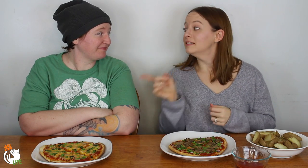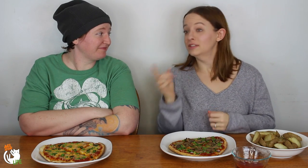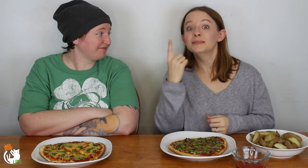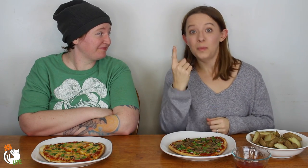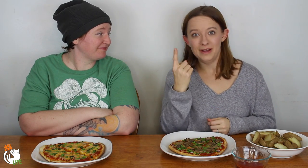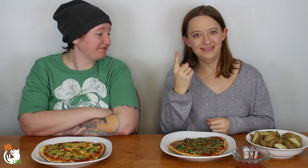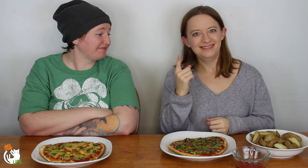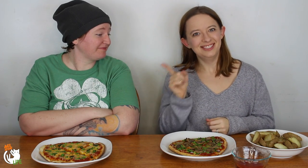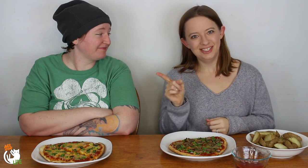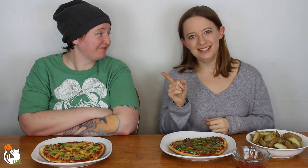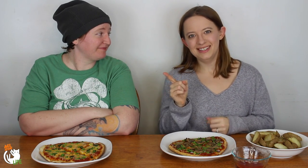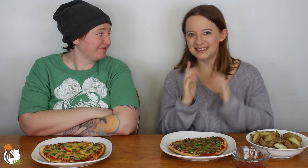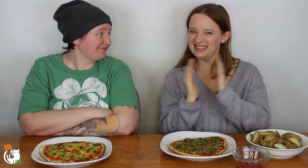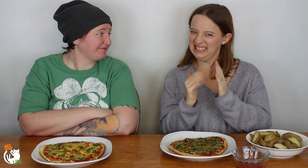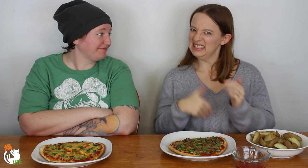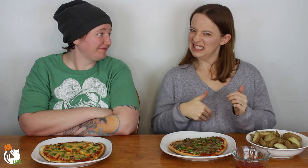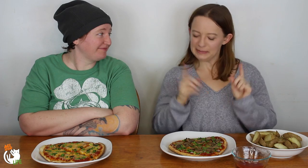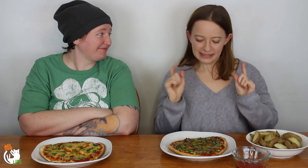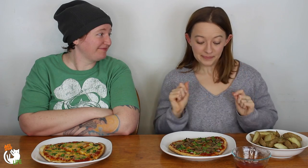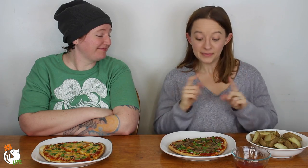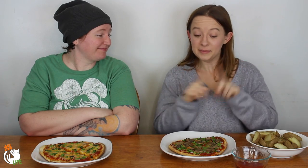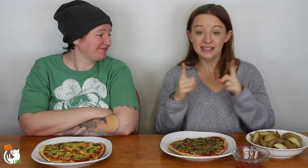She's eating one thing because she has a little stomach.